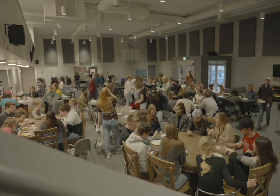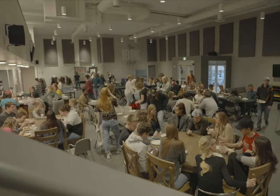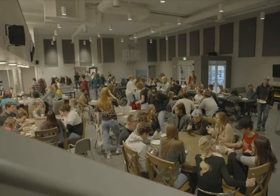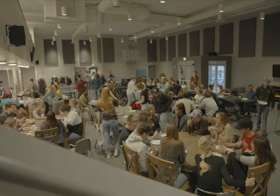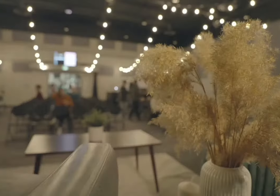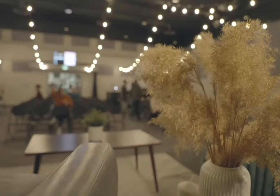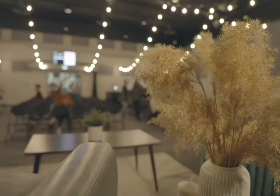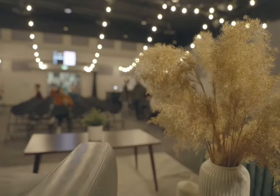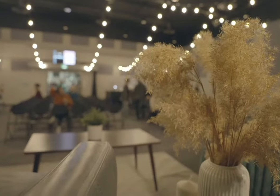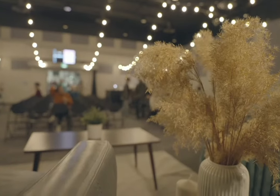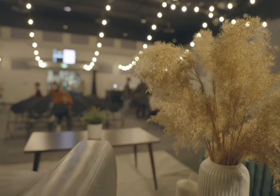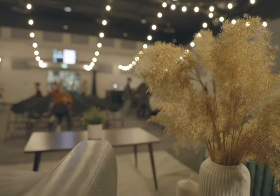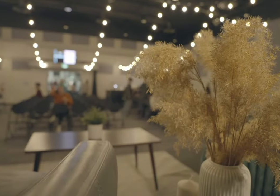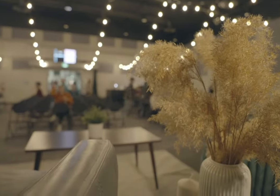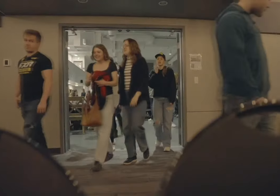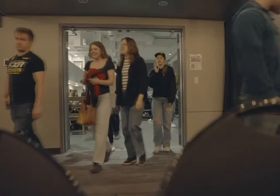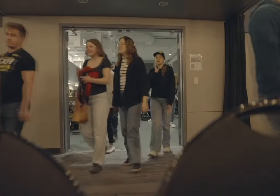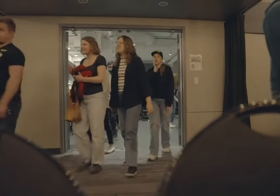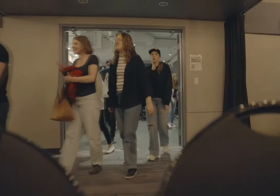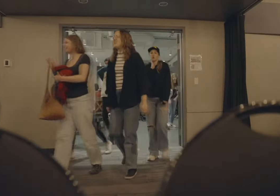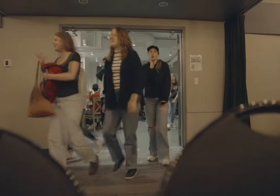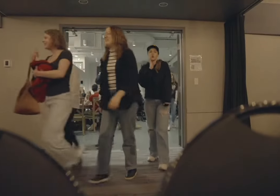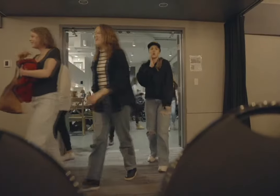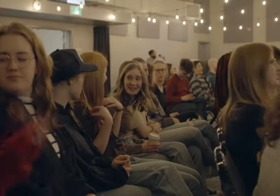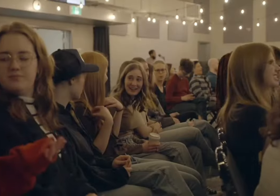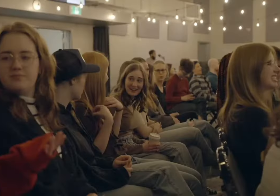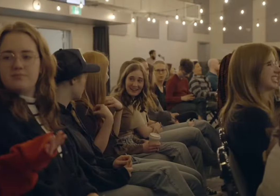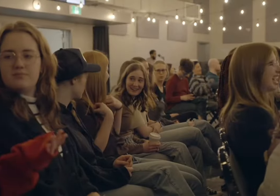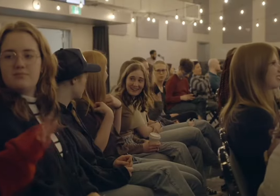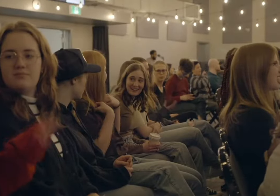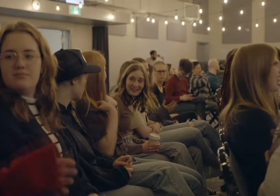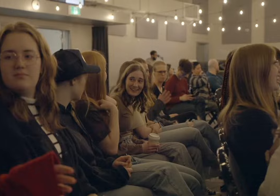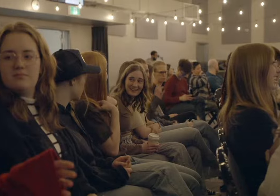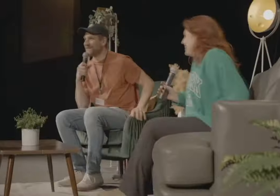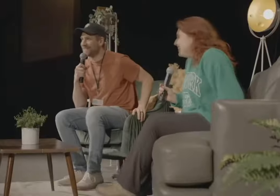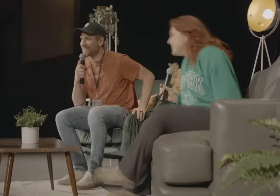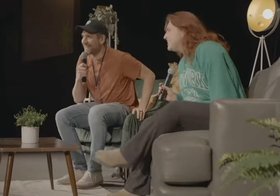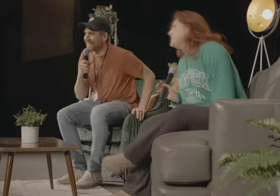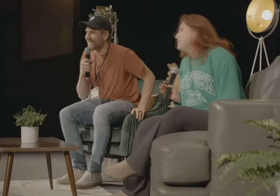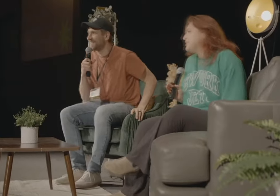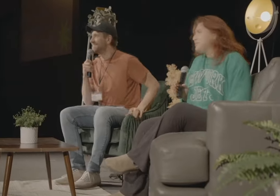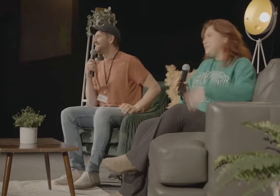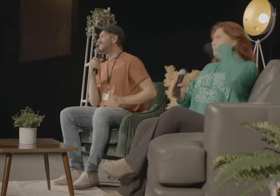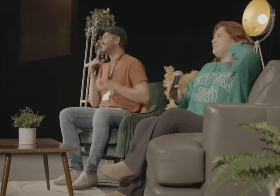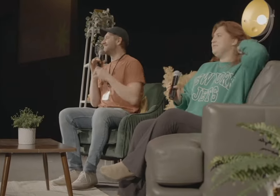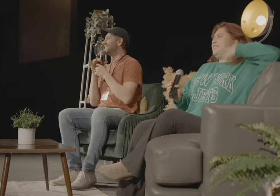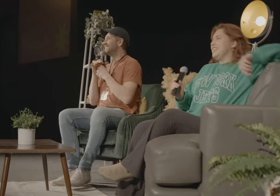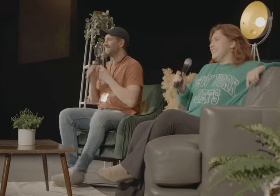throughout the summer, young adults get to experience connection and a great chance to build relationships, grow